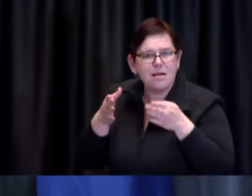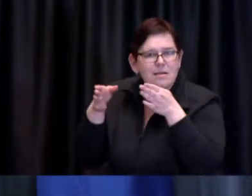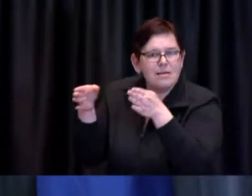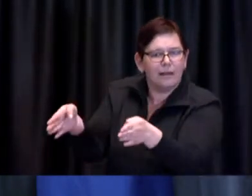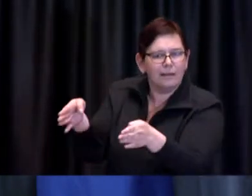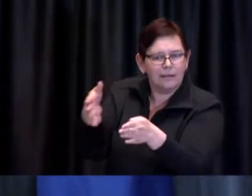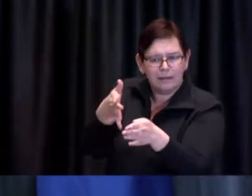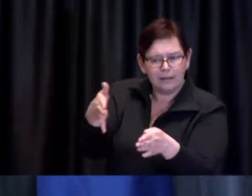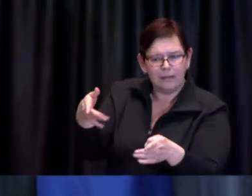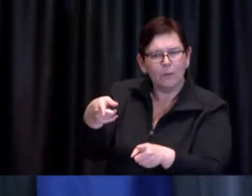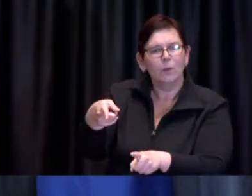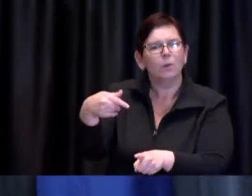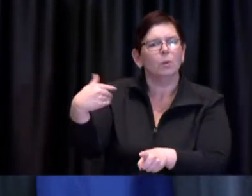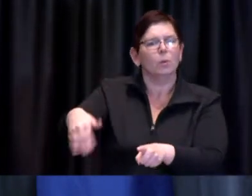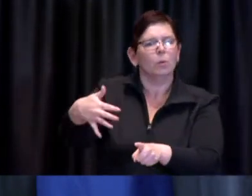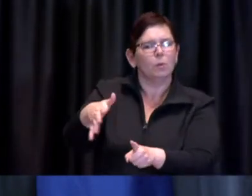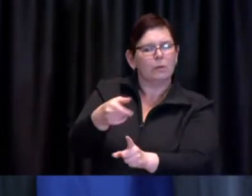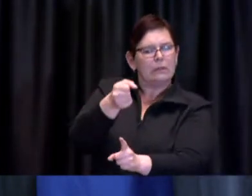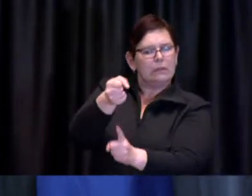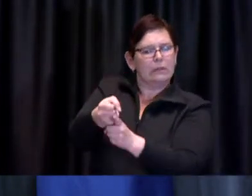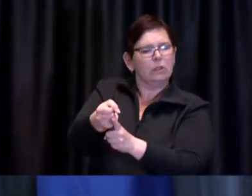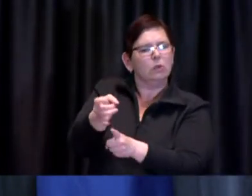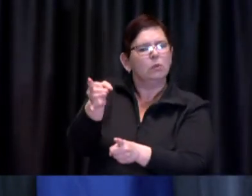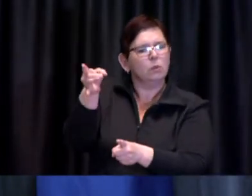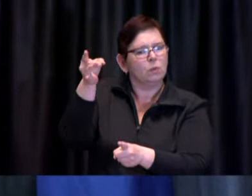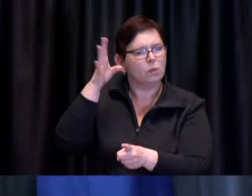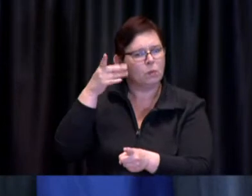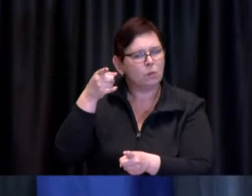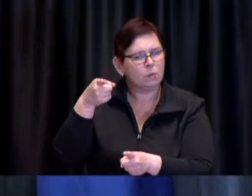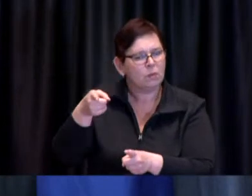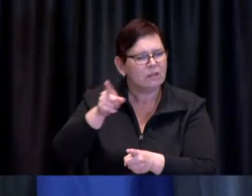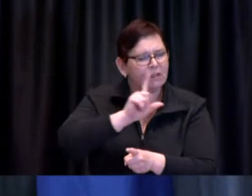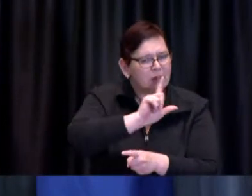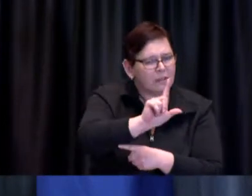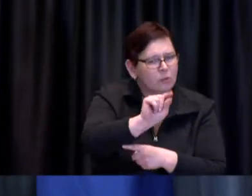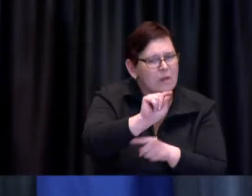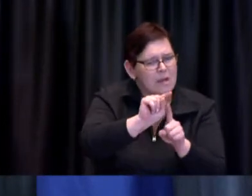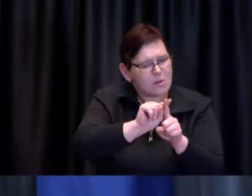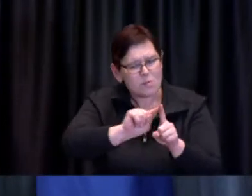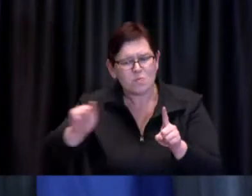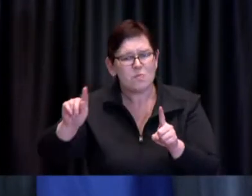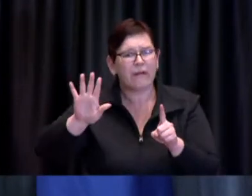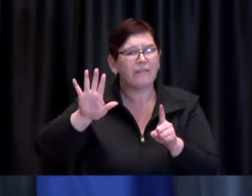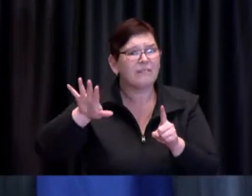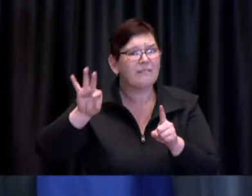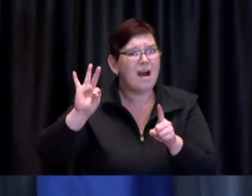I've noted in particular in that 20 to 59 age group with a greater preponderance